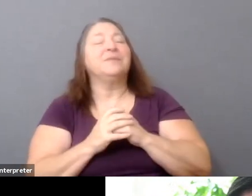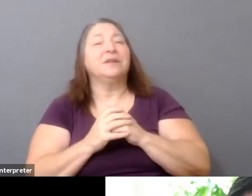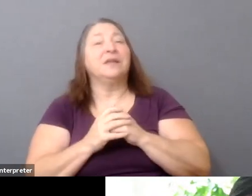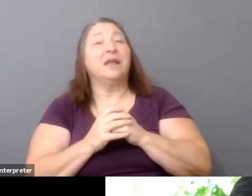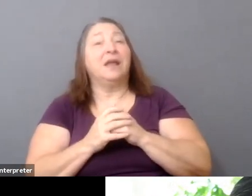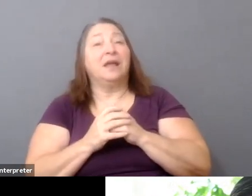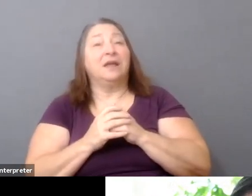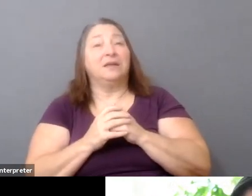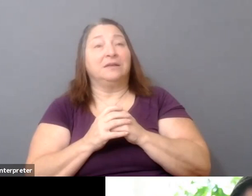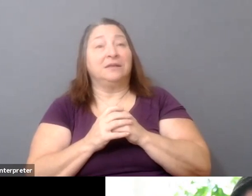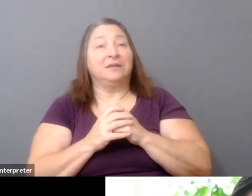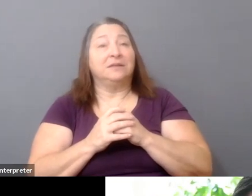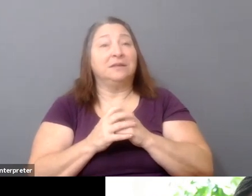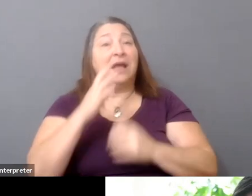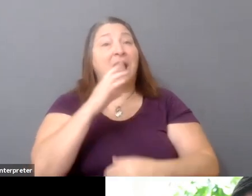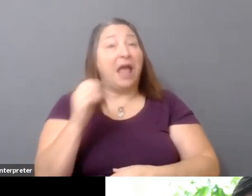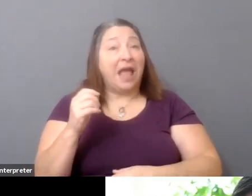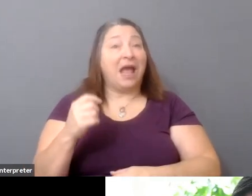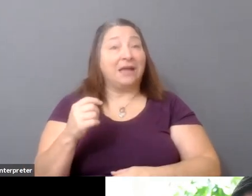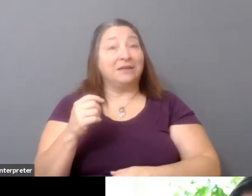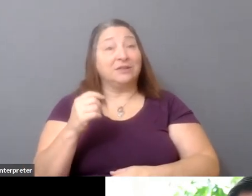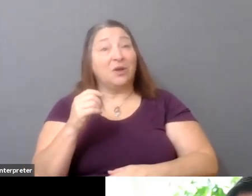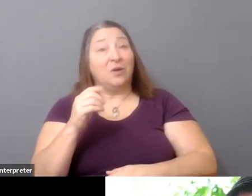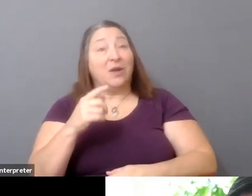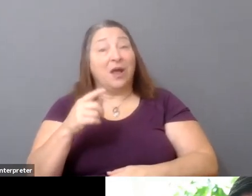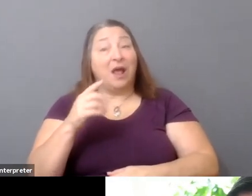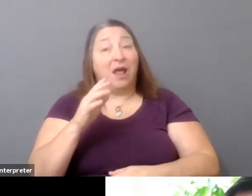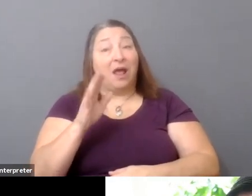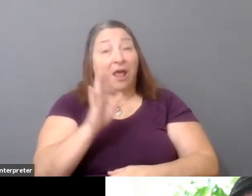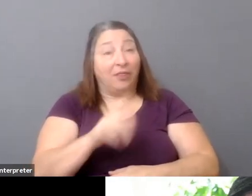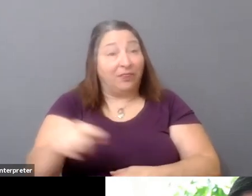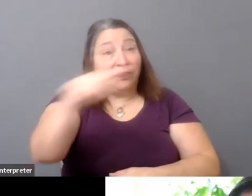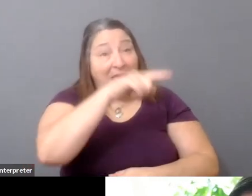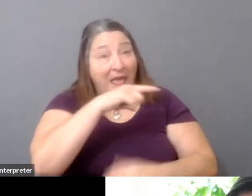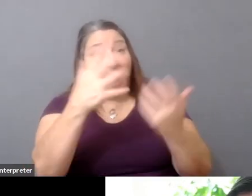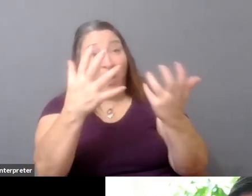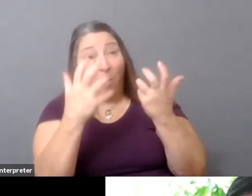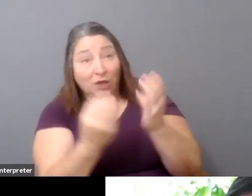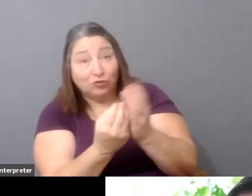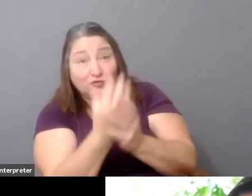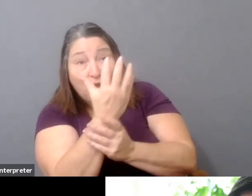their own individual quest for growth and try to either extract value or align